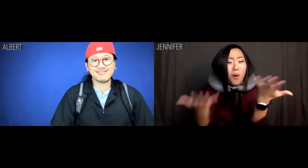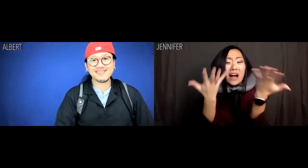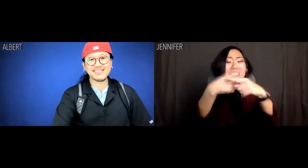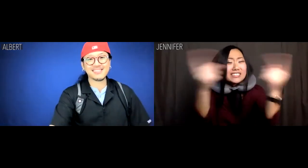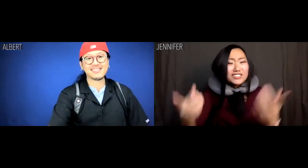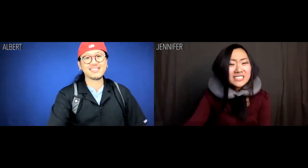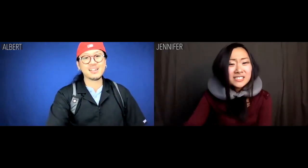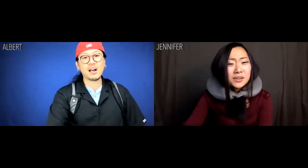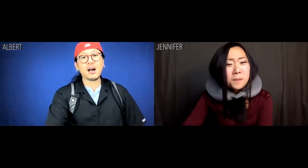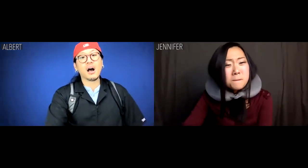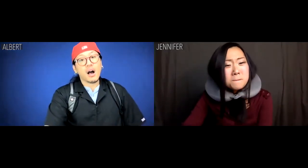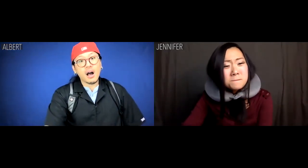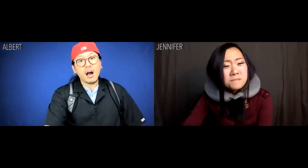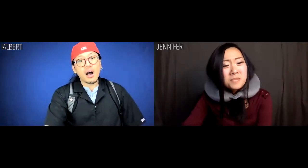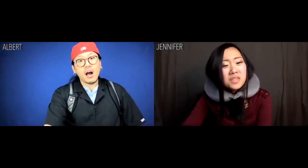Jennifer: What's the difference?